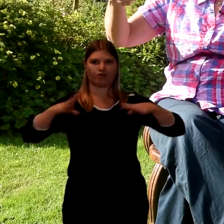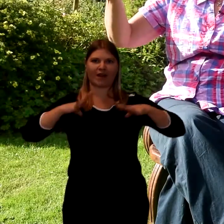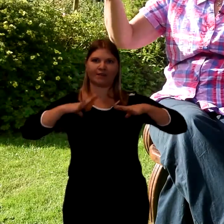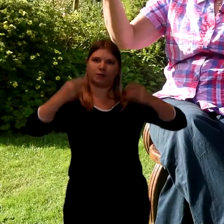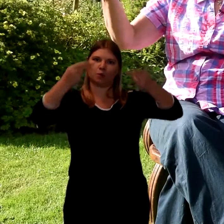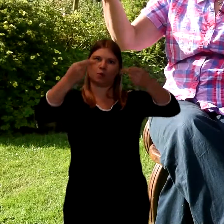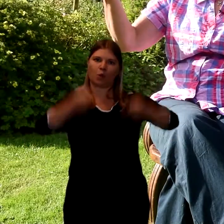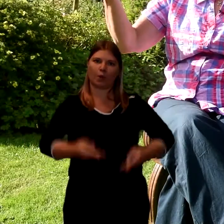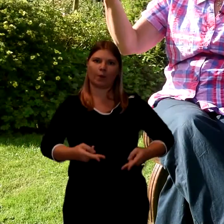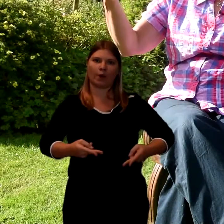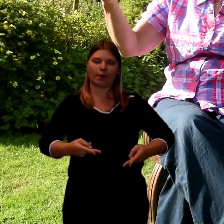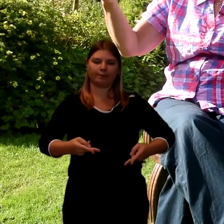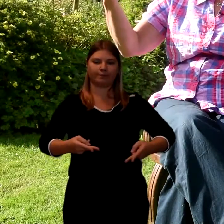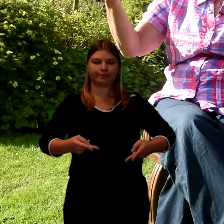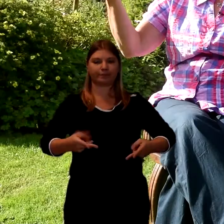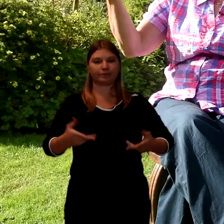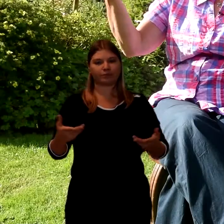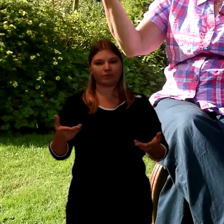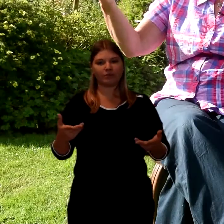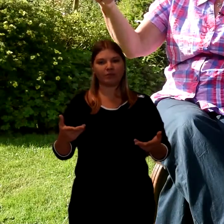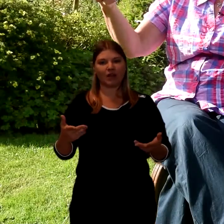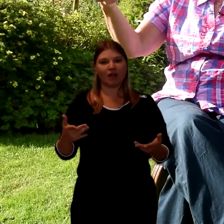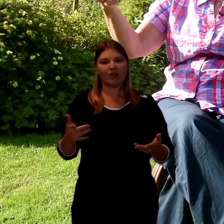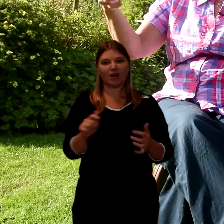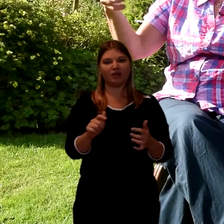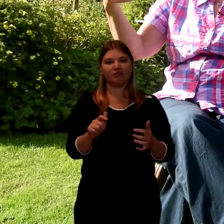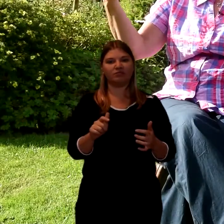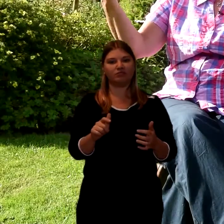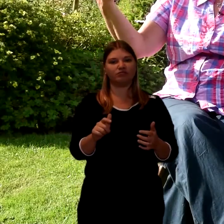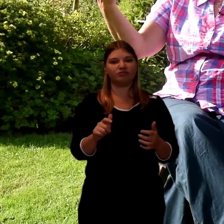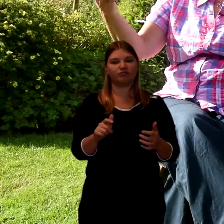Now what happened was the undertaker said